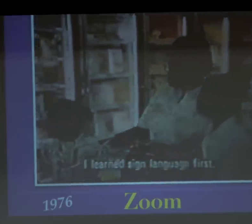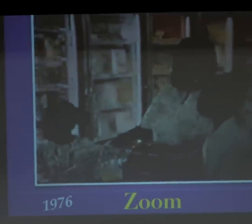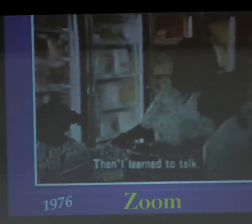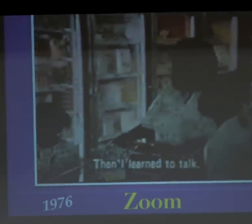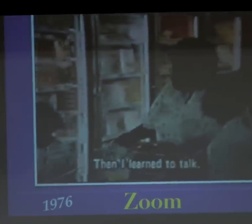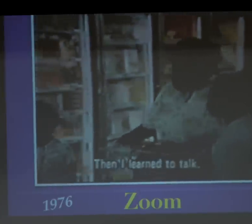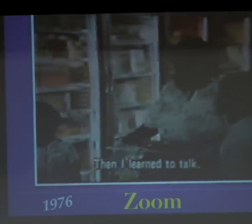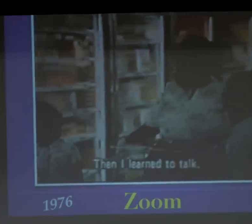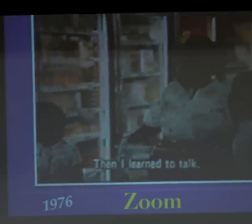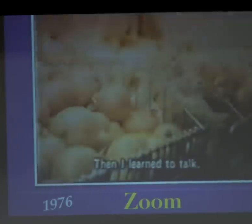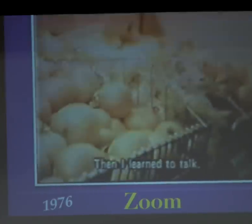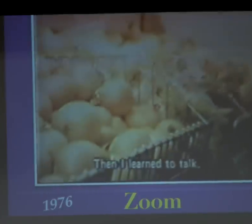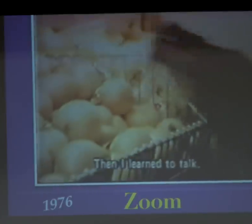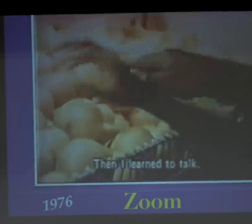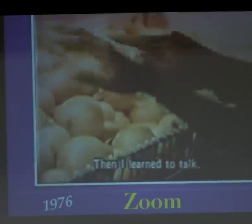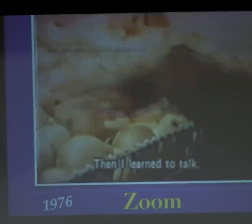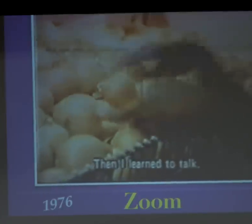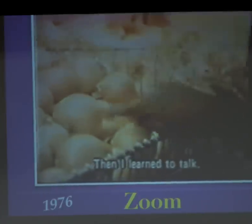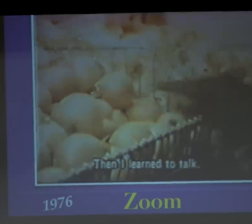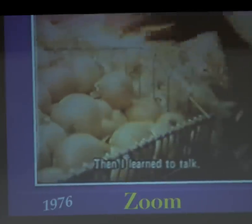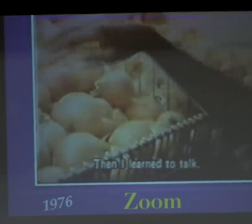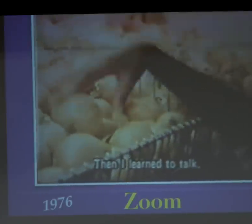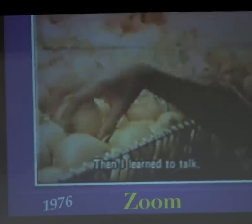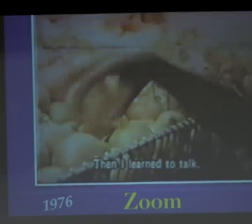How I learned to talk was probably